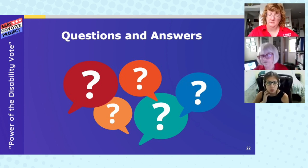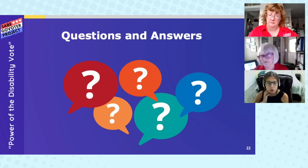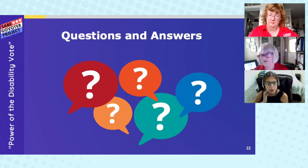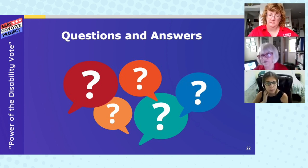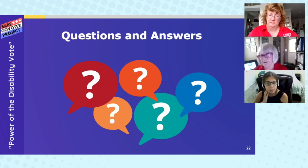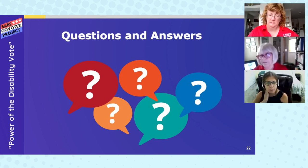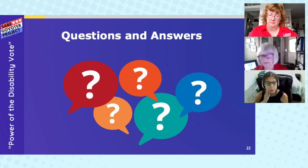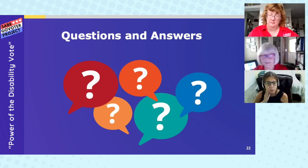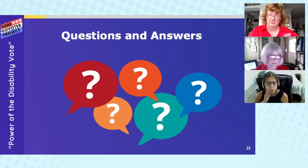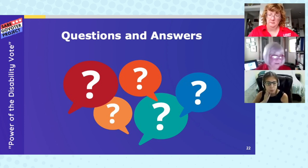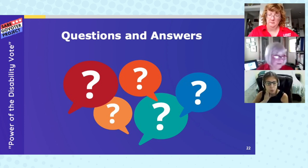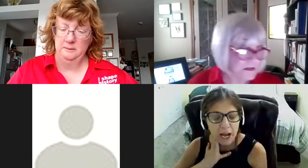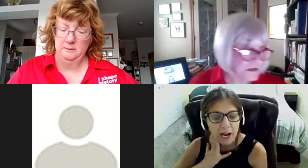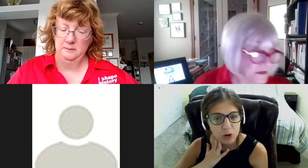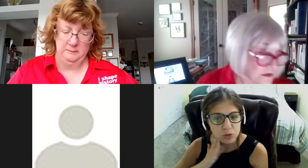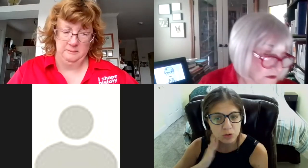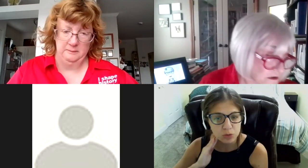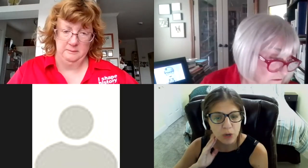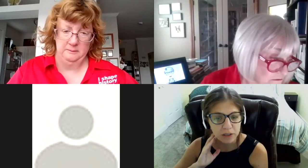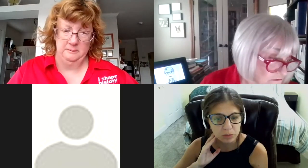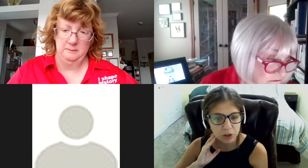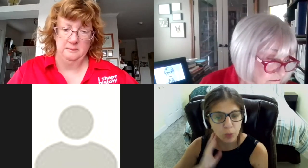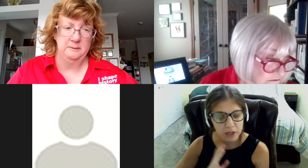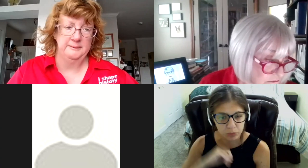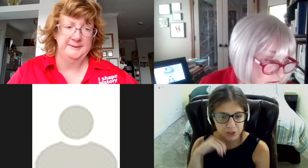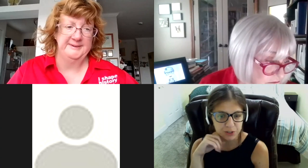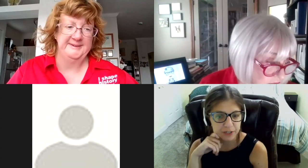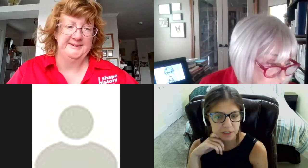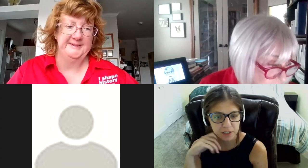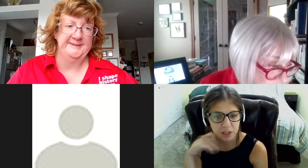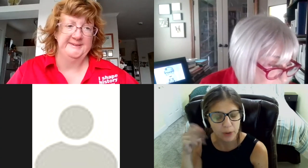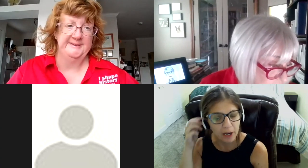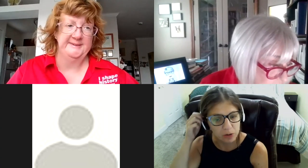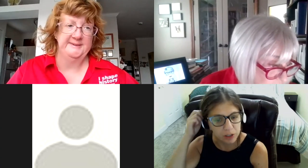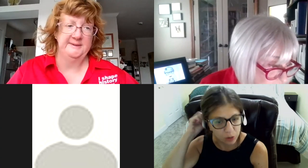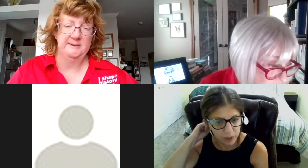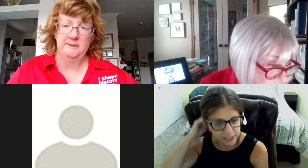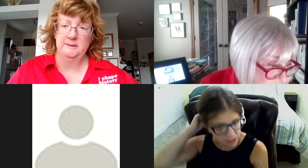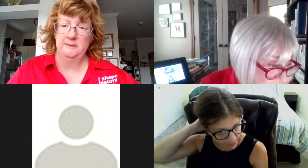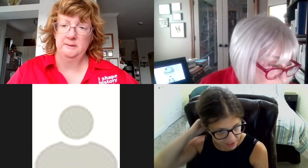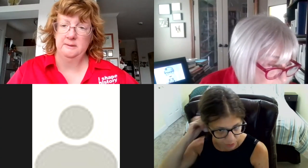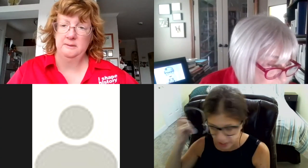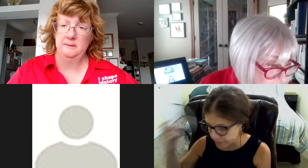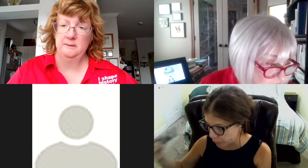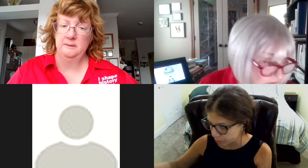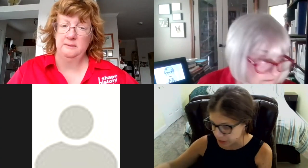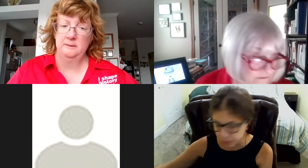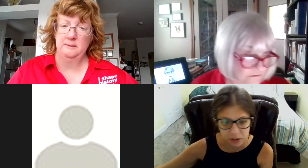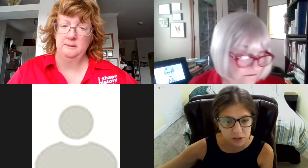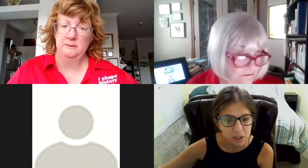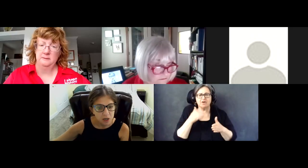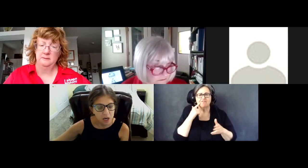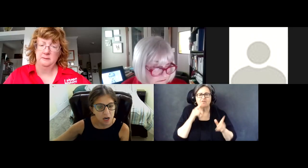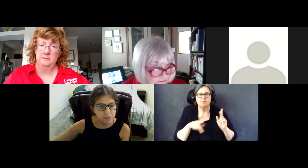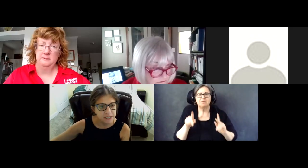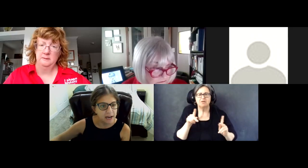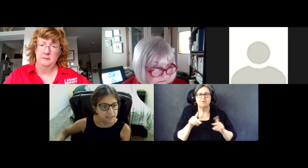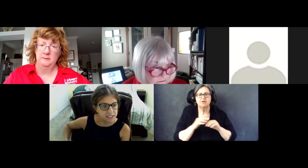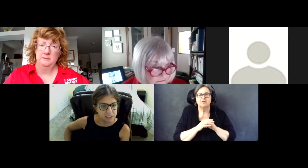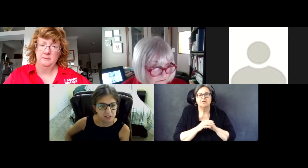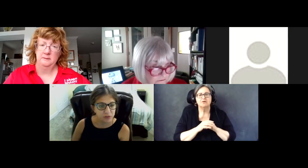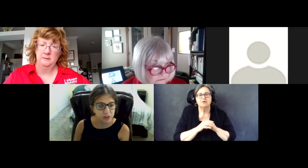So when the survey does go out, what is the best way for people to access the survey?